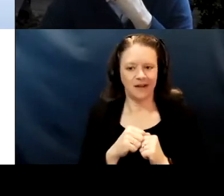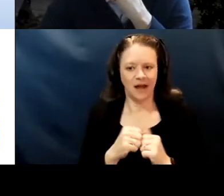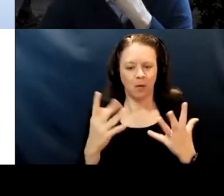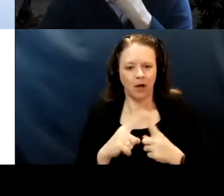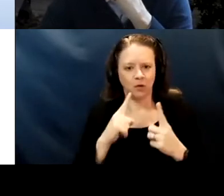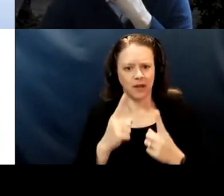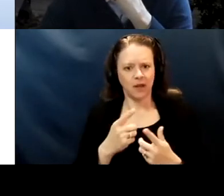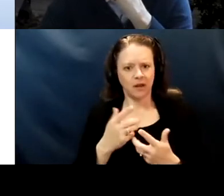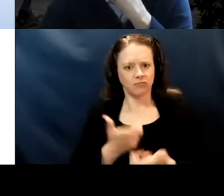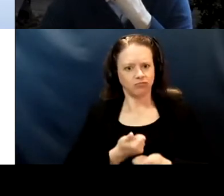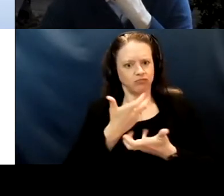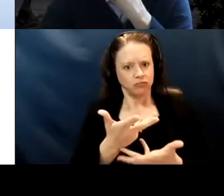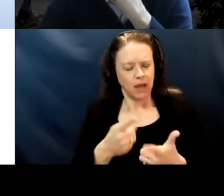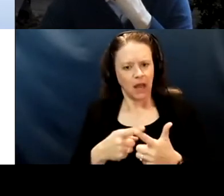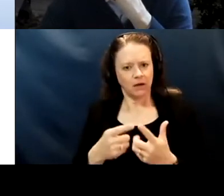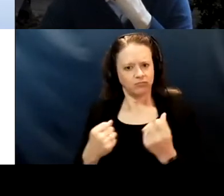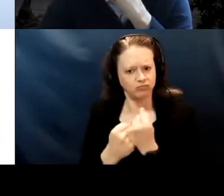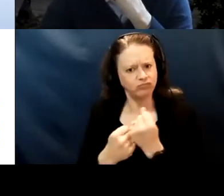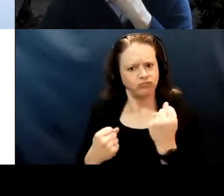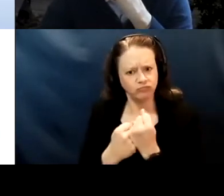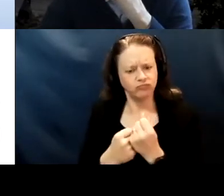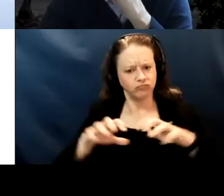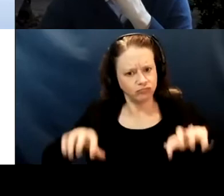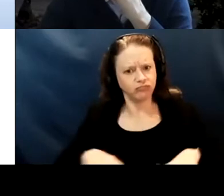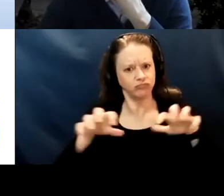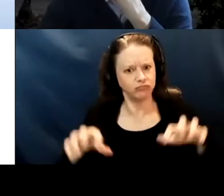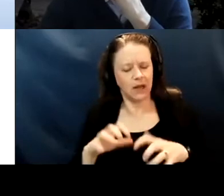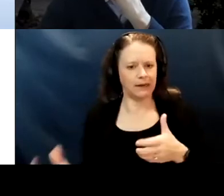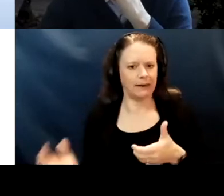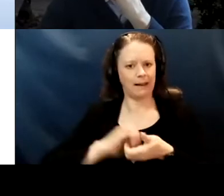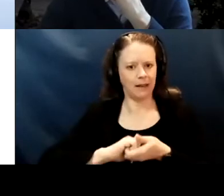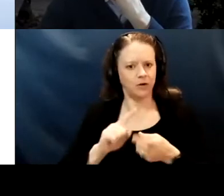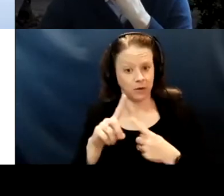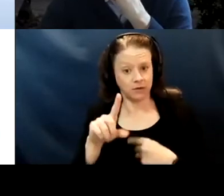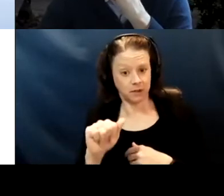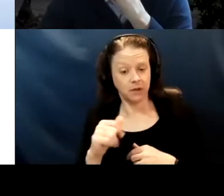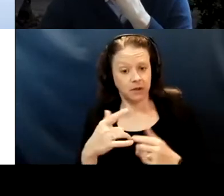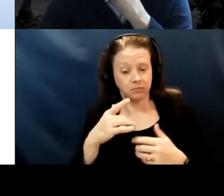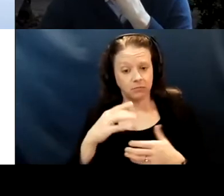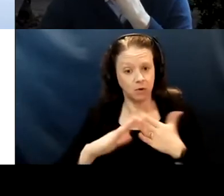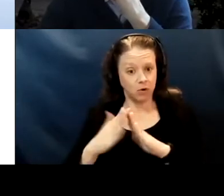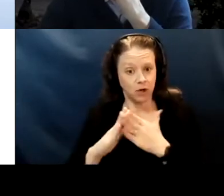and as ardent as an advocate and a ally to the disability community for a number of reasons.